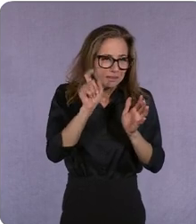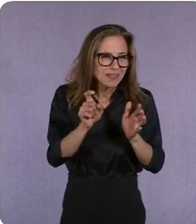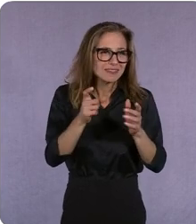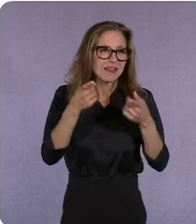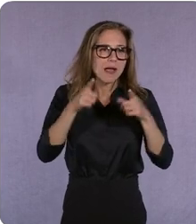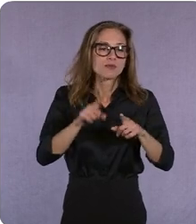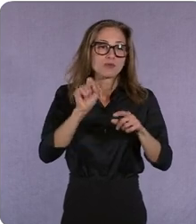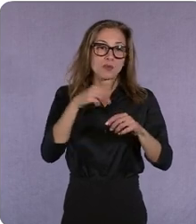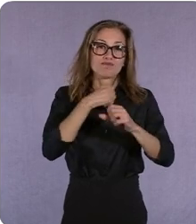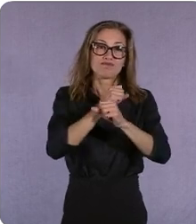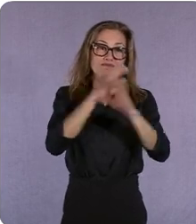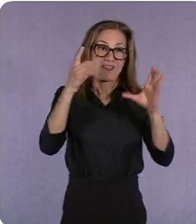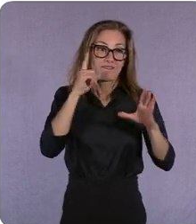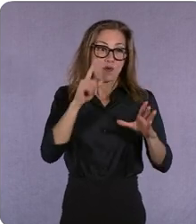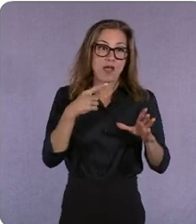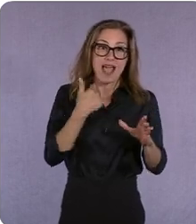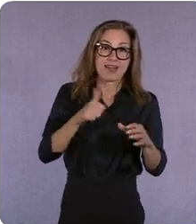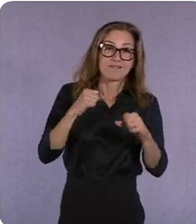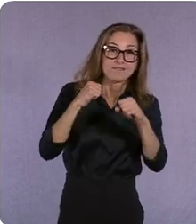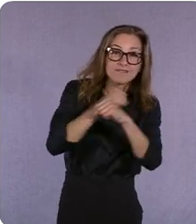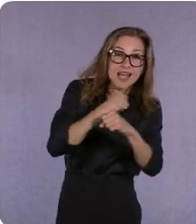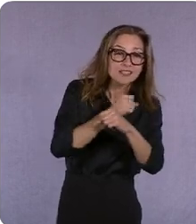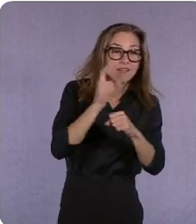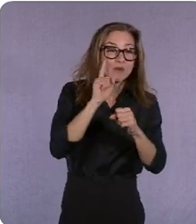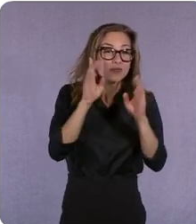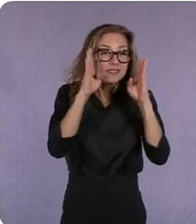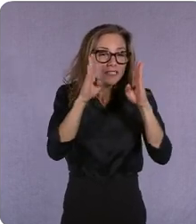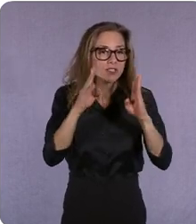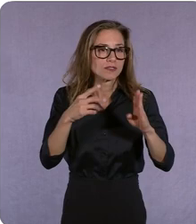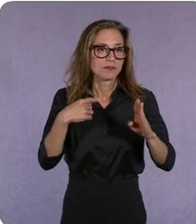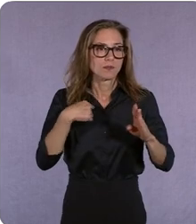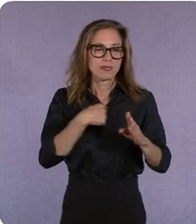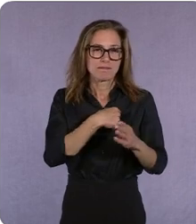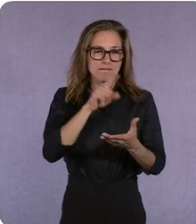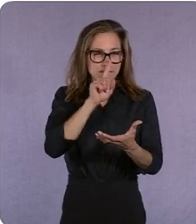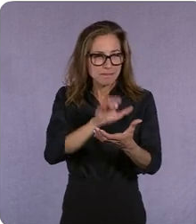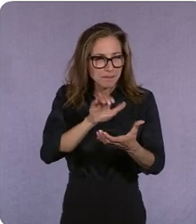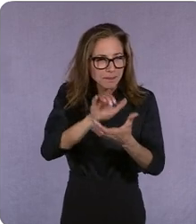attention i think the other thing is you know i believe that fortune favors the distinctive